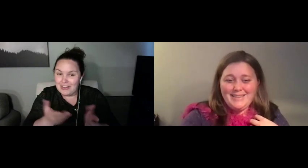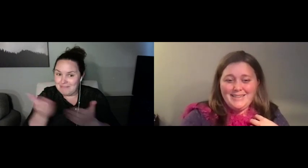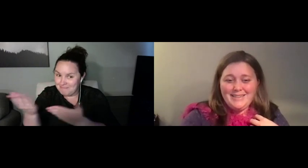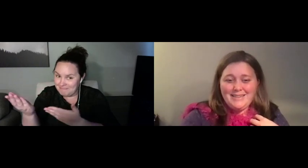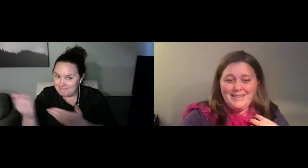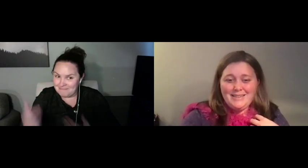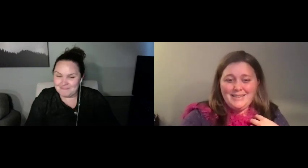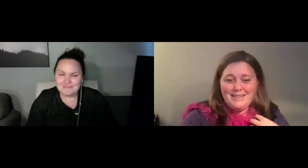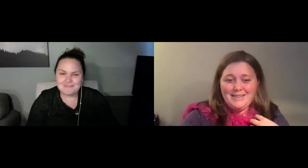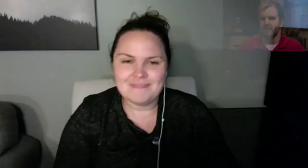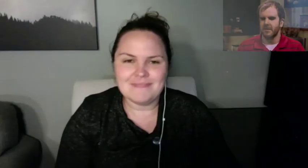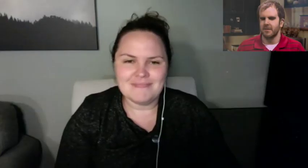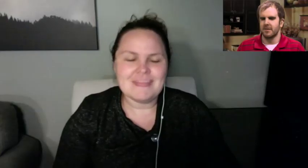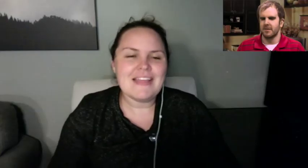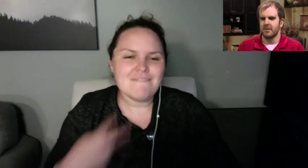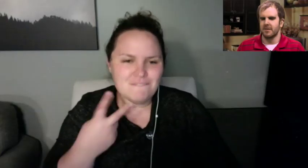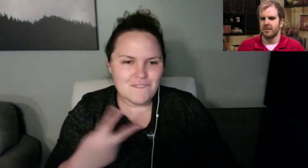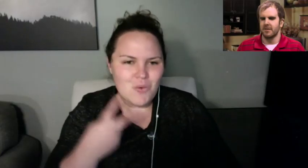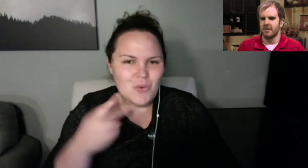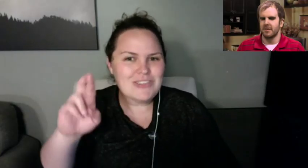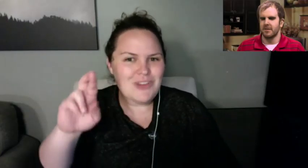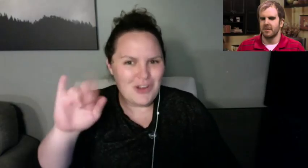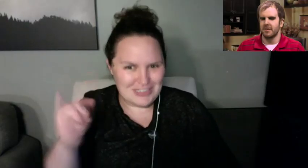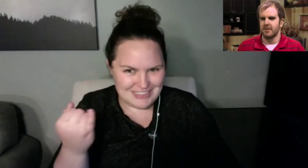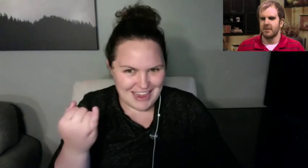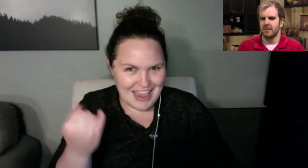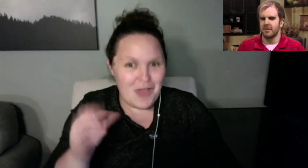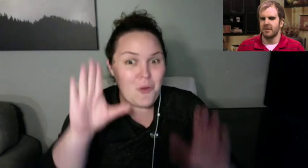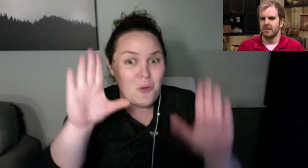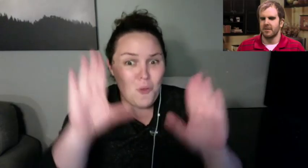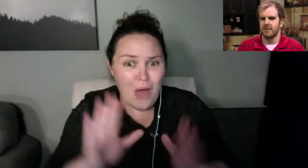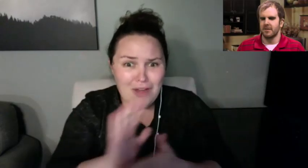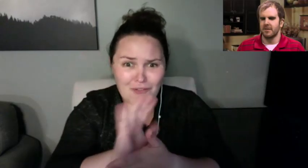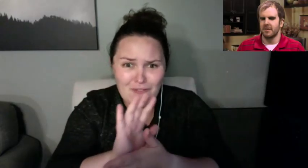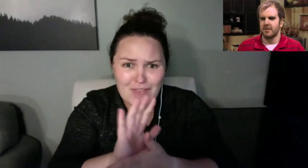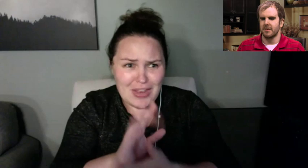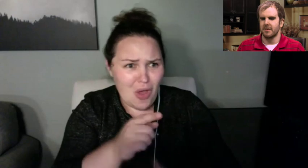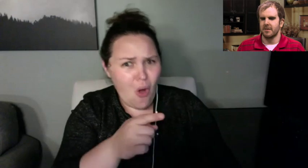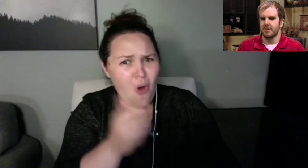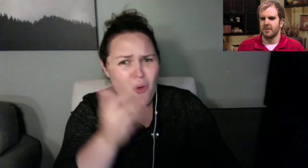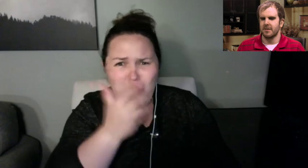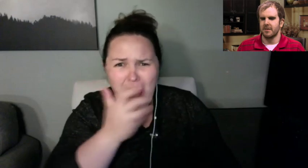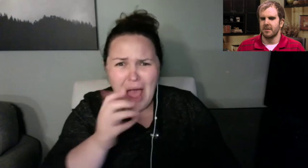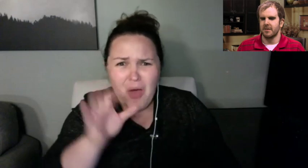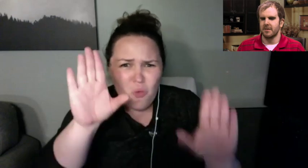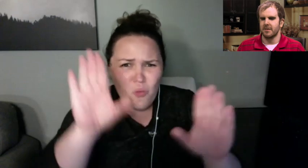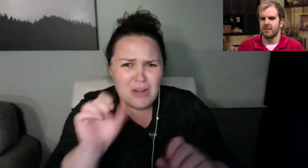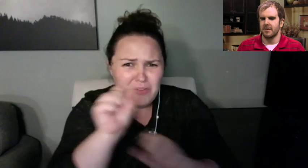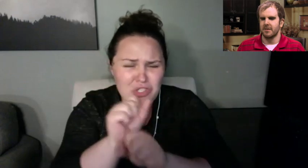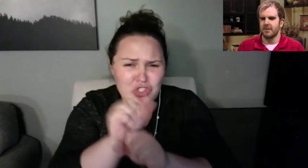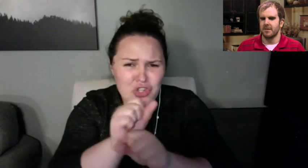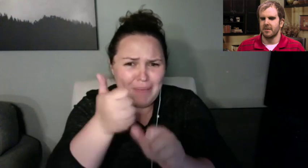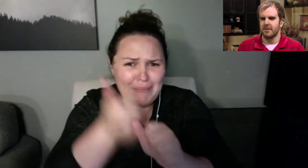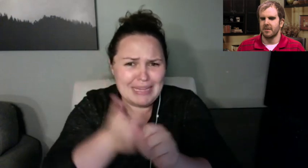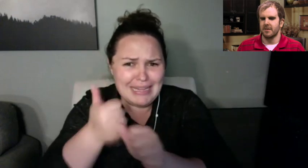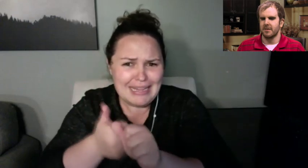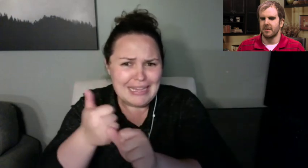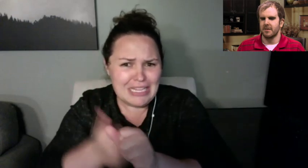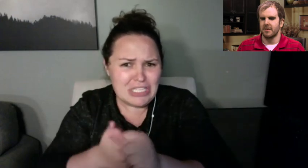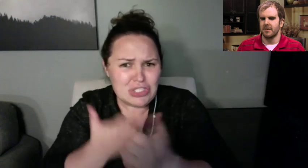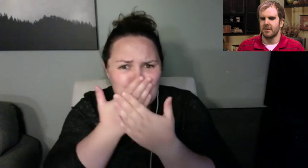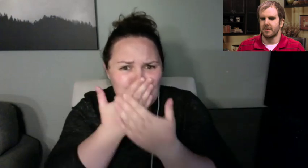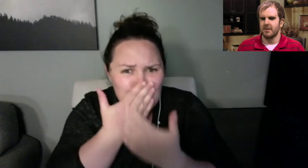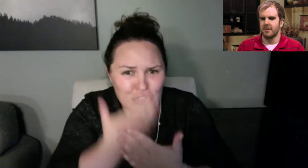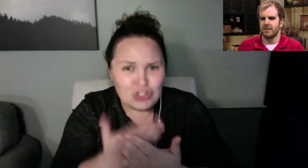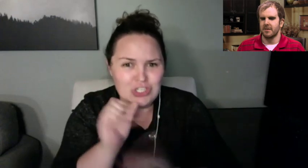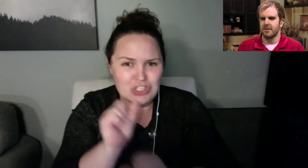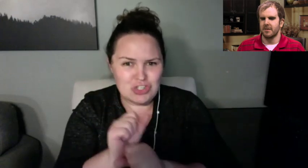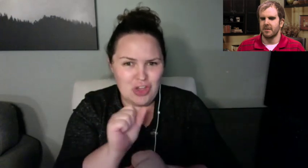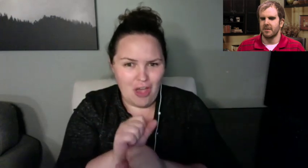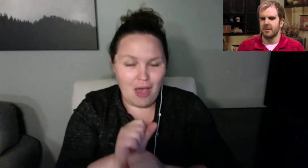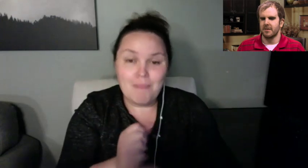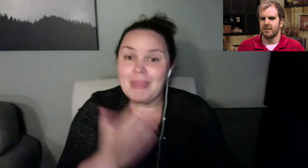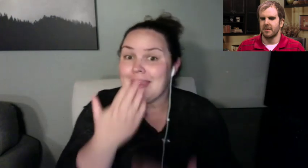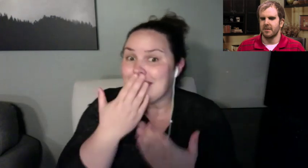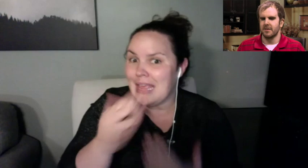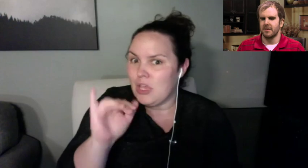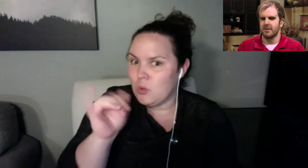about 14. But there's a there's a real steep hill to